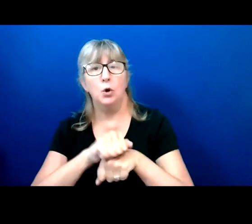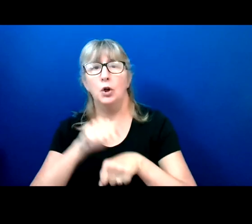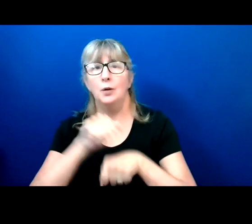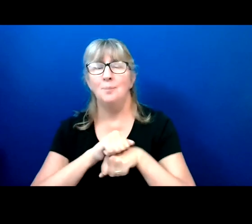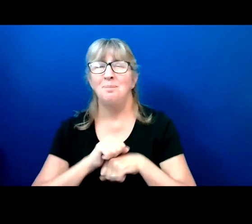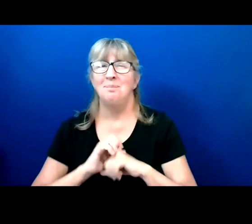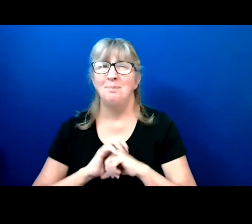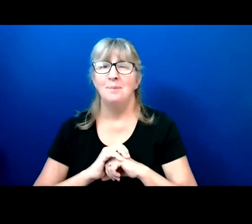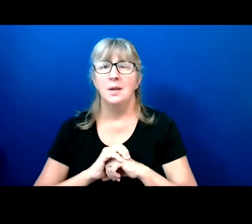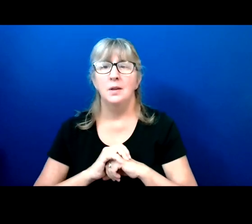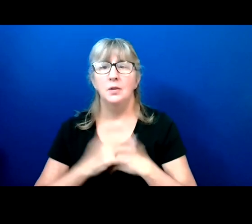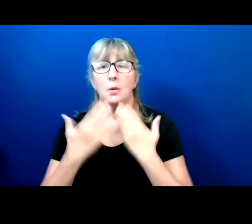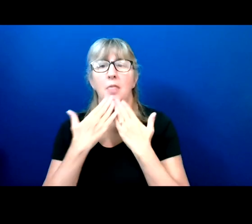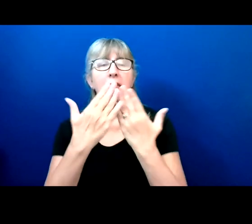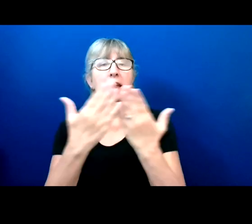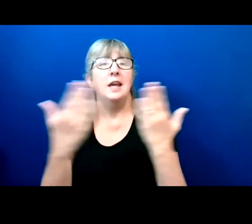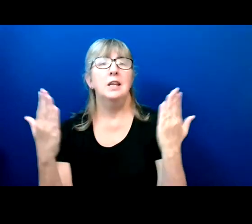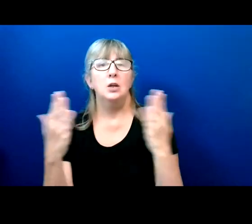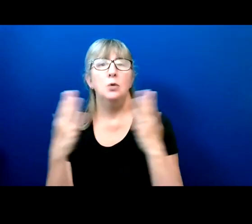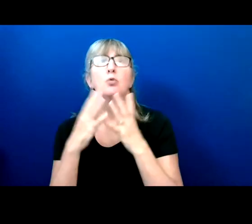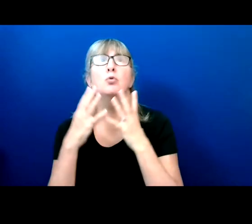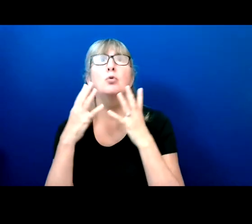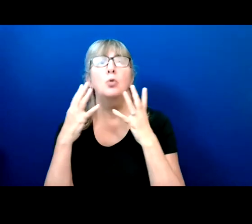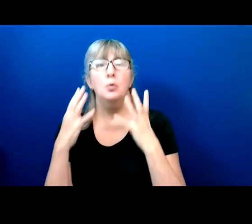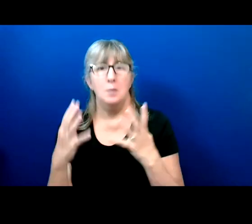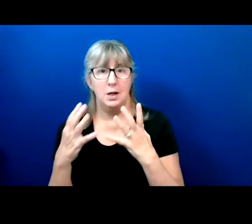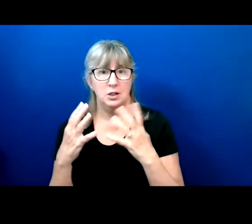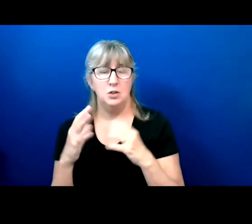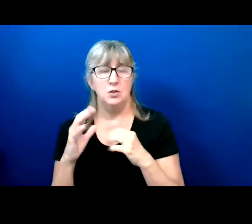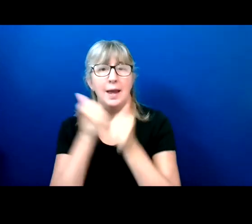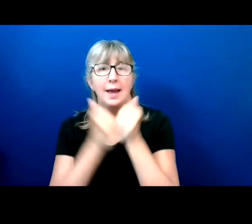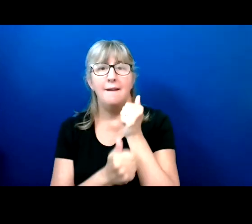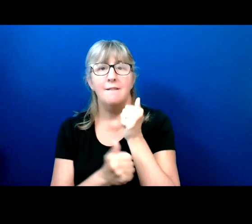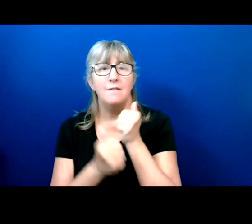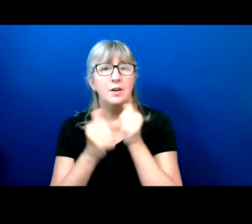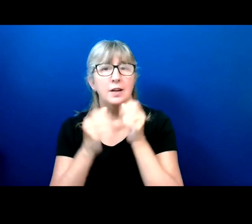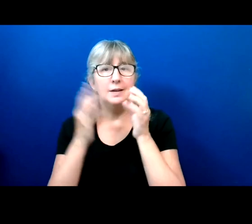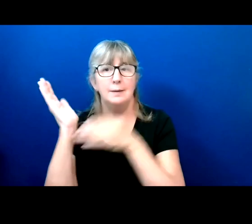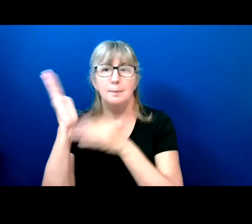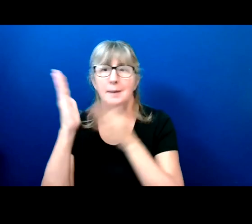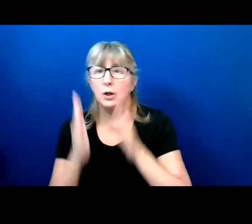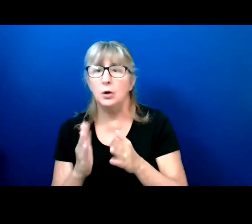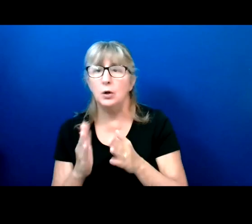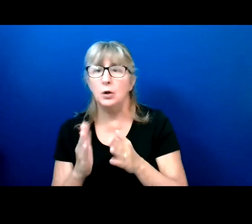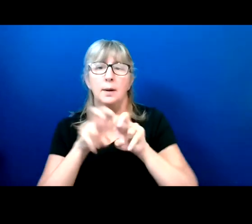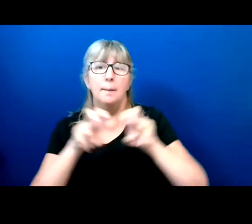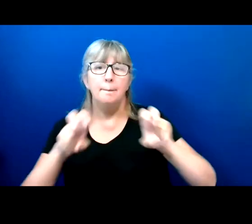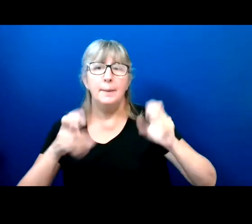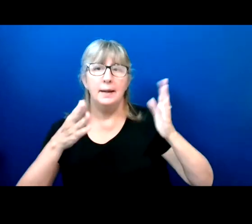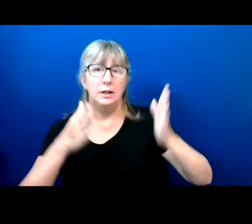So thank you so much to every single speaker, panelist, everyone who worked together to